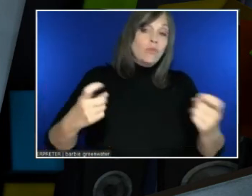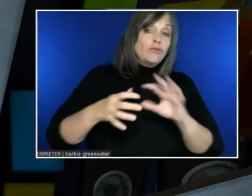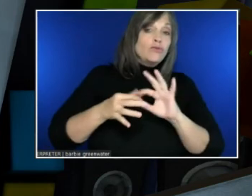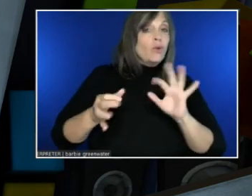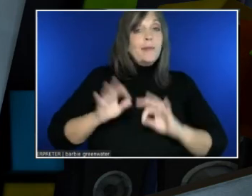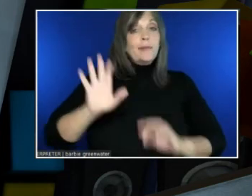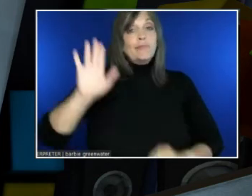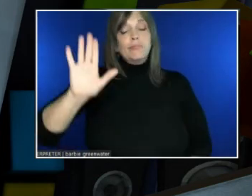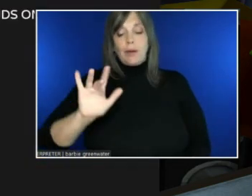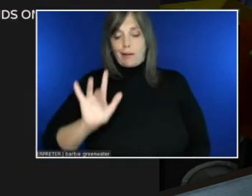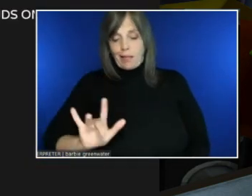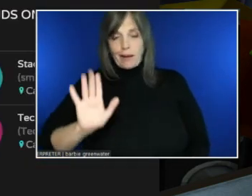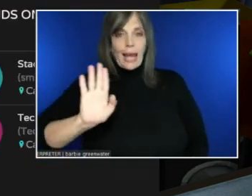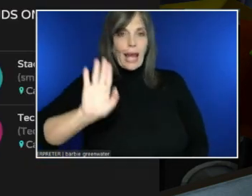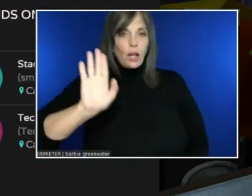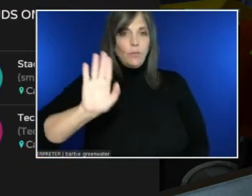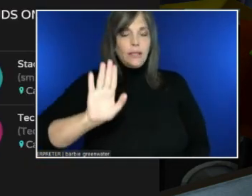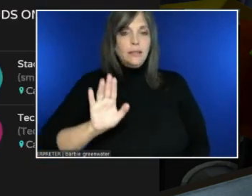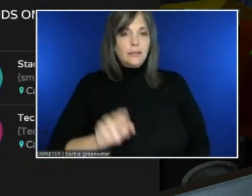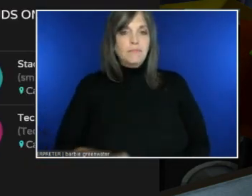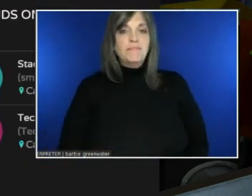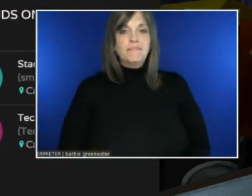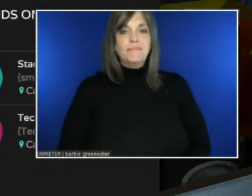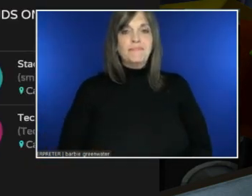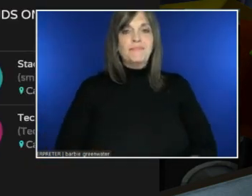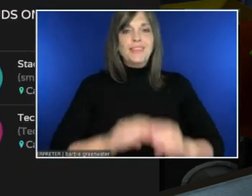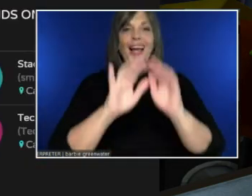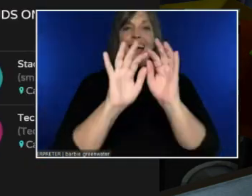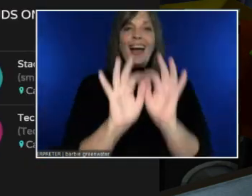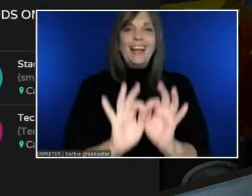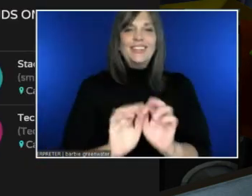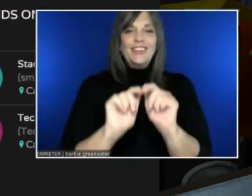We have a question, Evan, from Rebecca Evans.